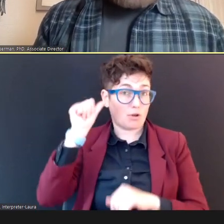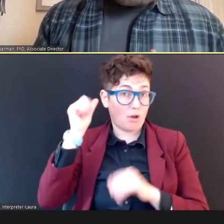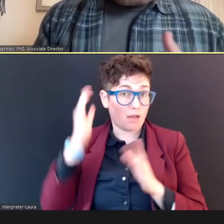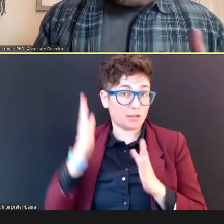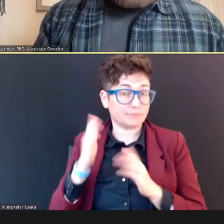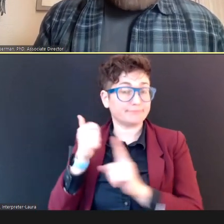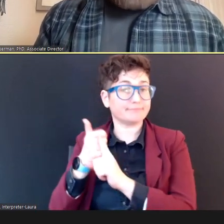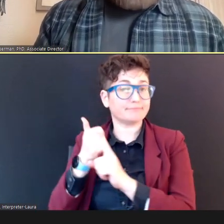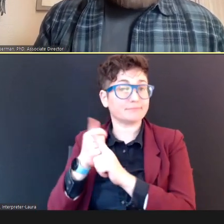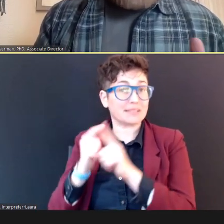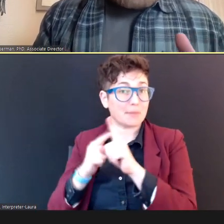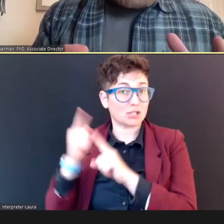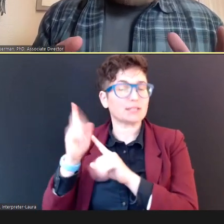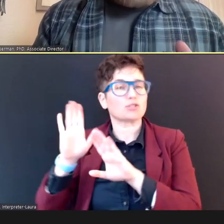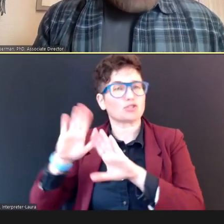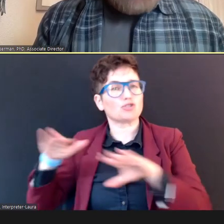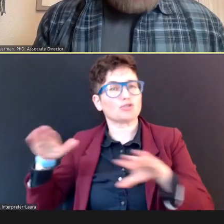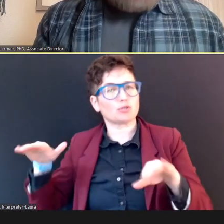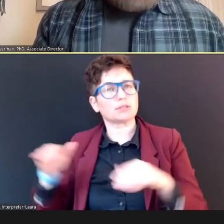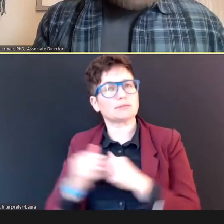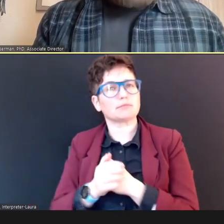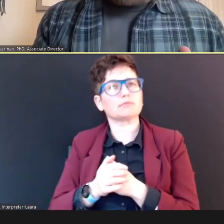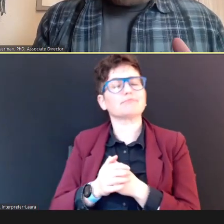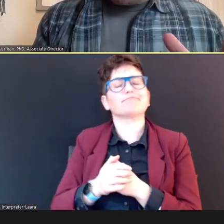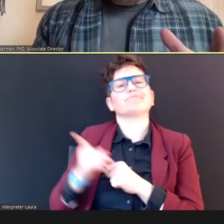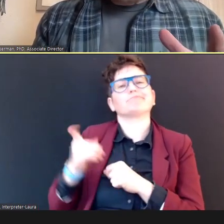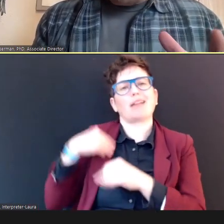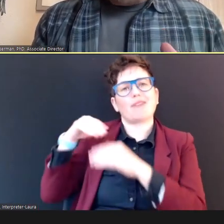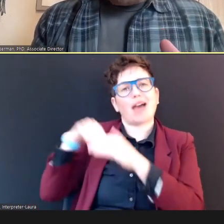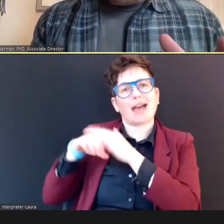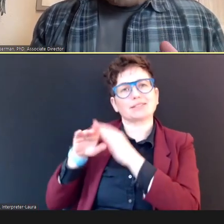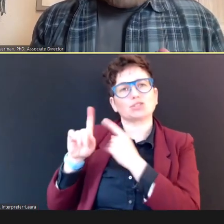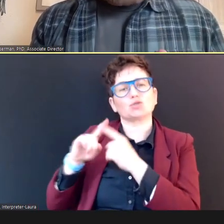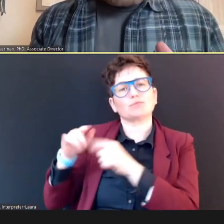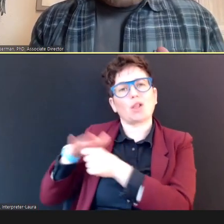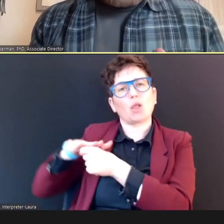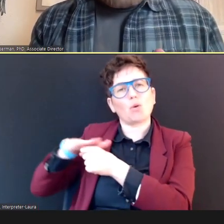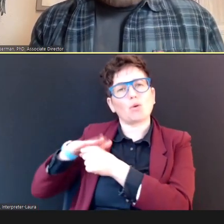having access to a local pediatric audiologist, can really be helpful,